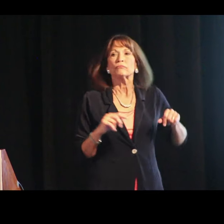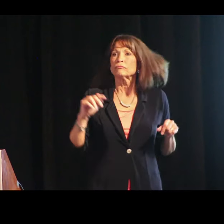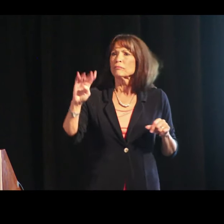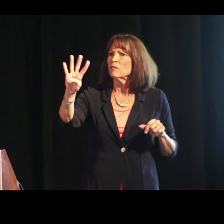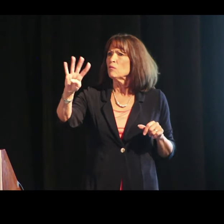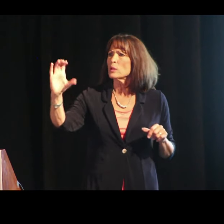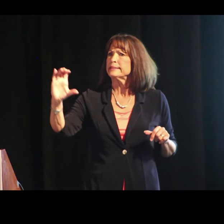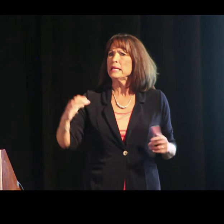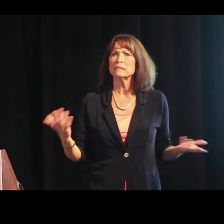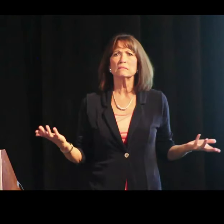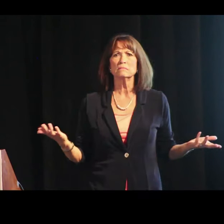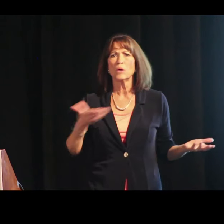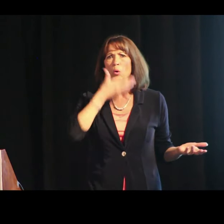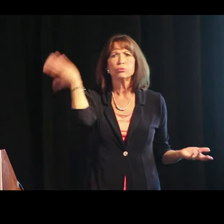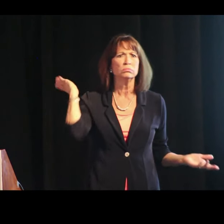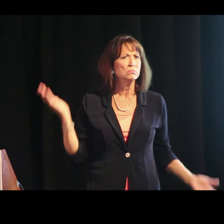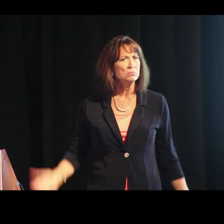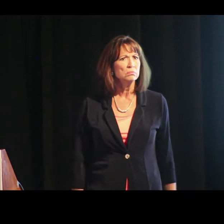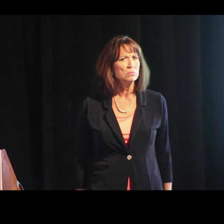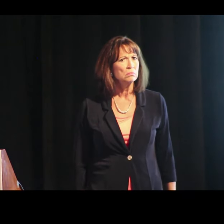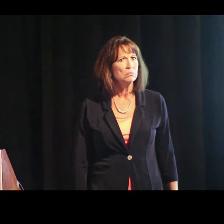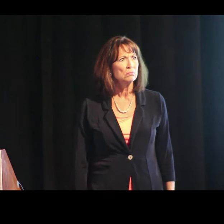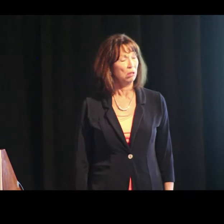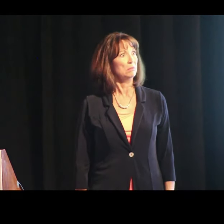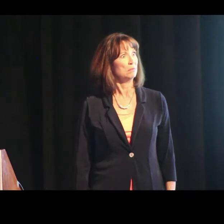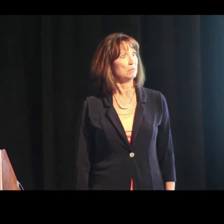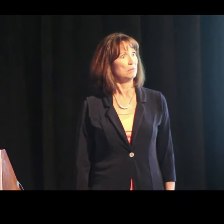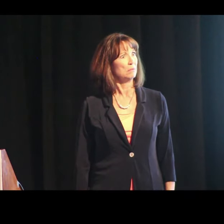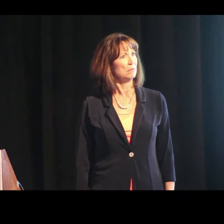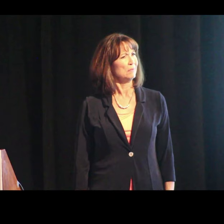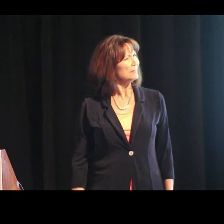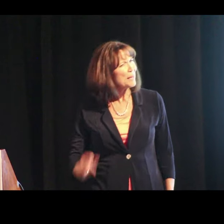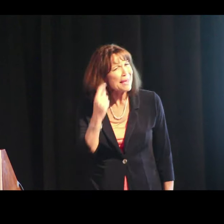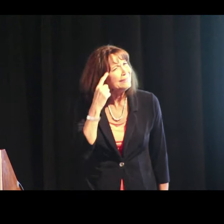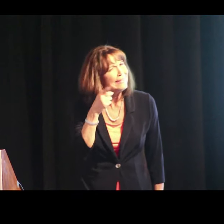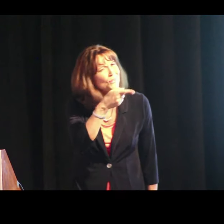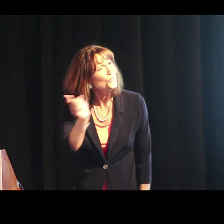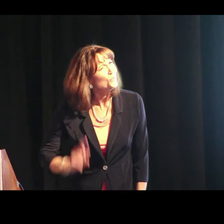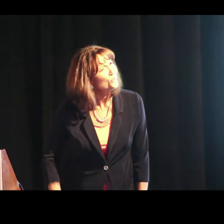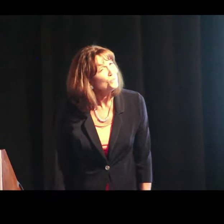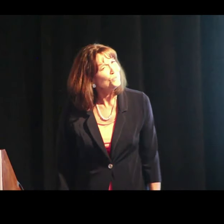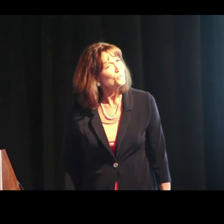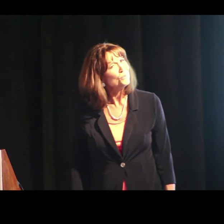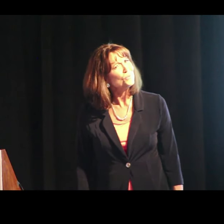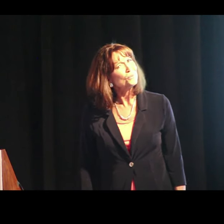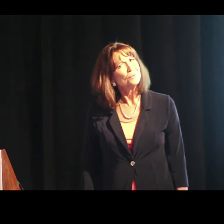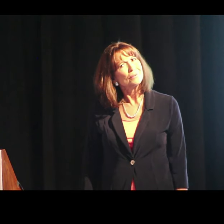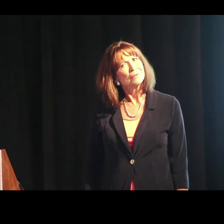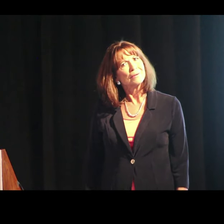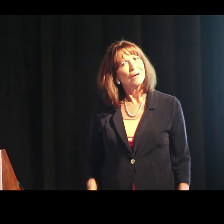The Four Cs. I don't see them in I.E.P.s. I just don't see them. Does that make sense?